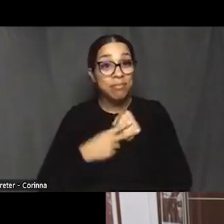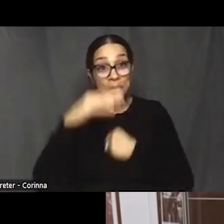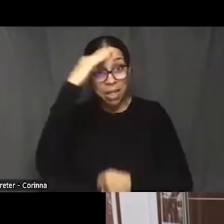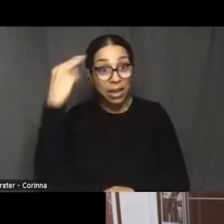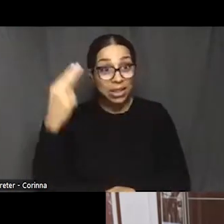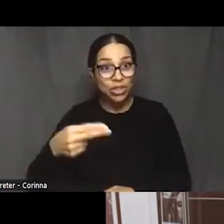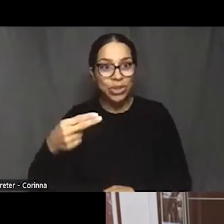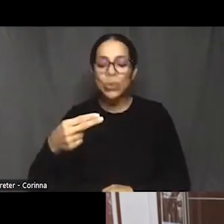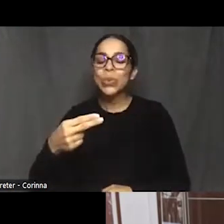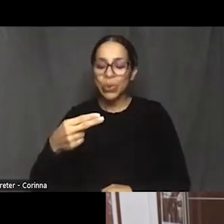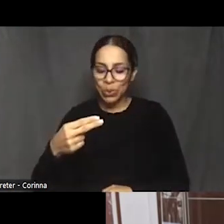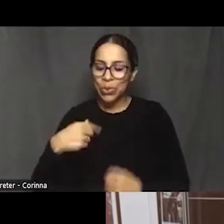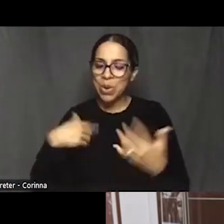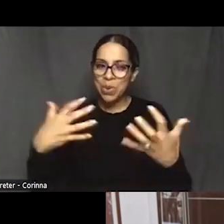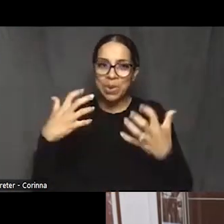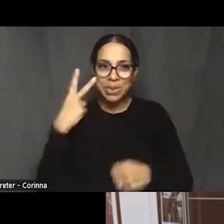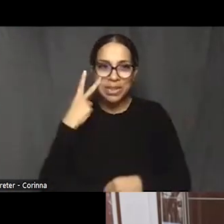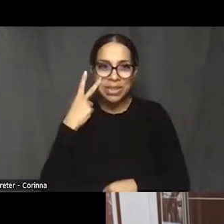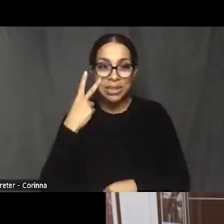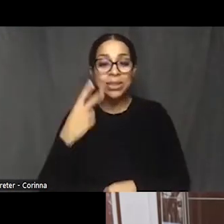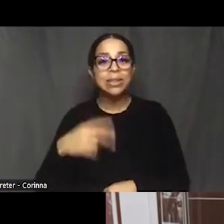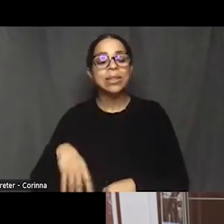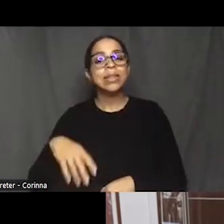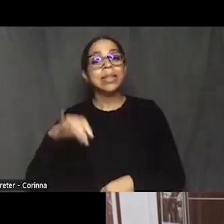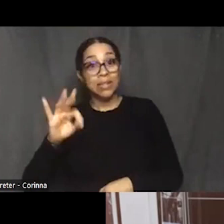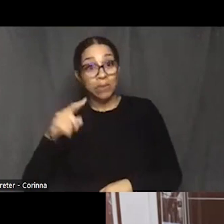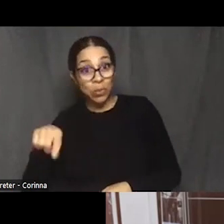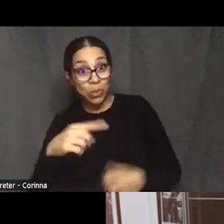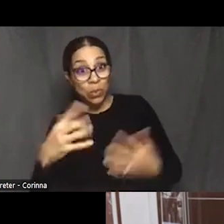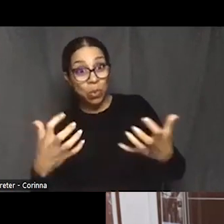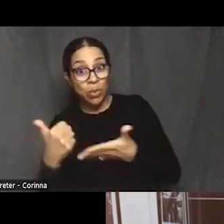And if you all want to help the John Wesley Community Association start